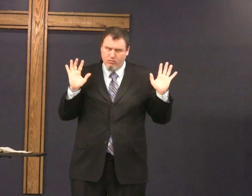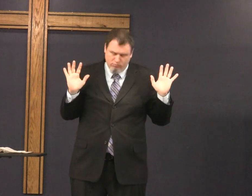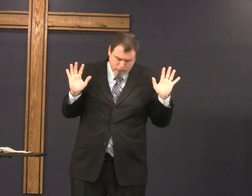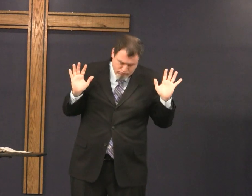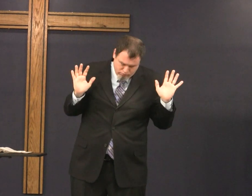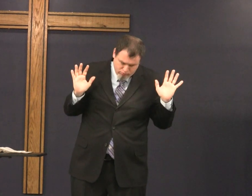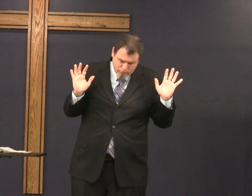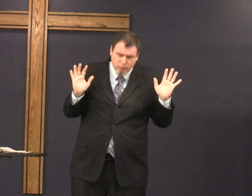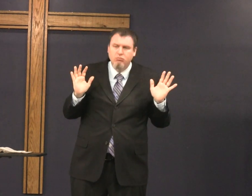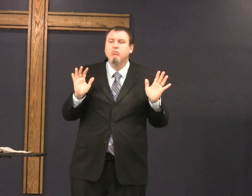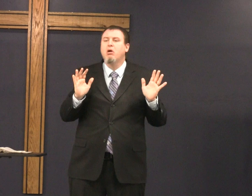foreign